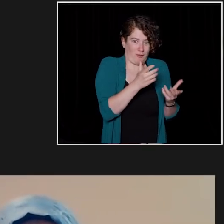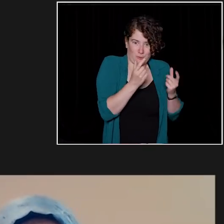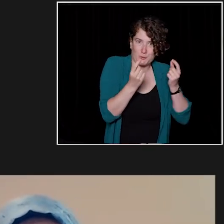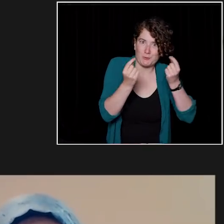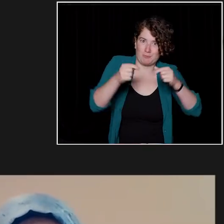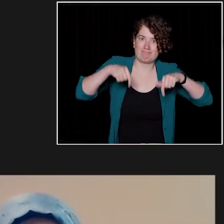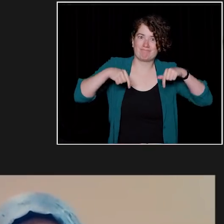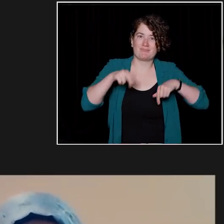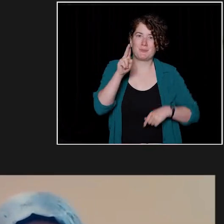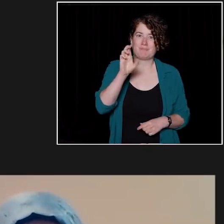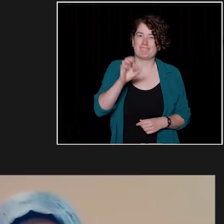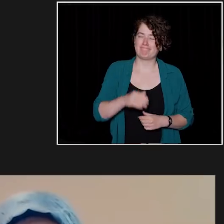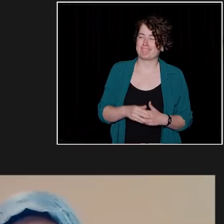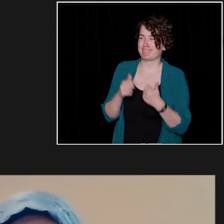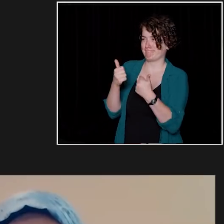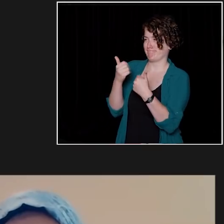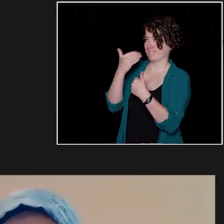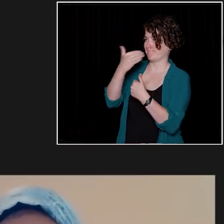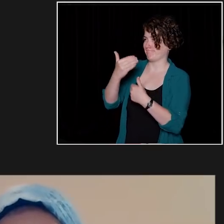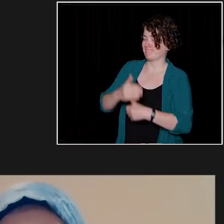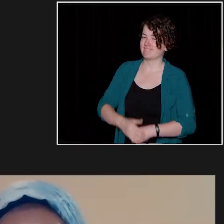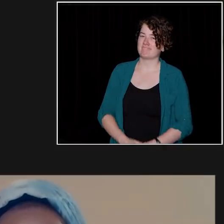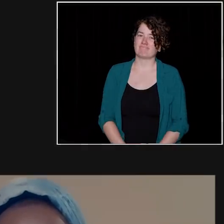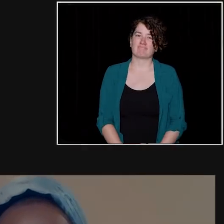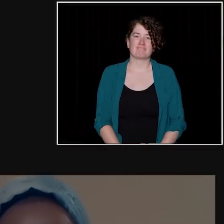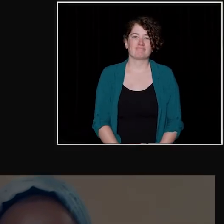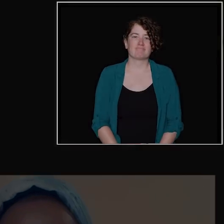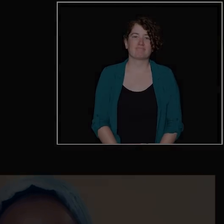Okay, thank you .